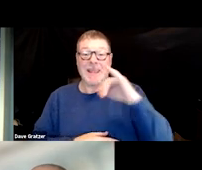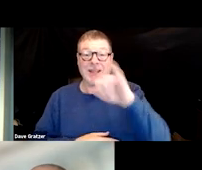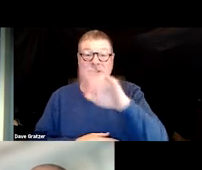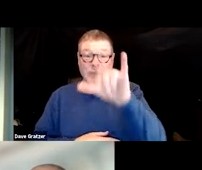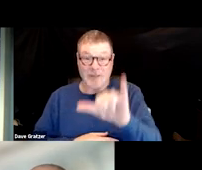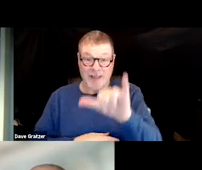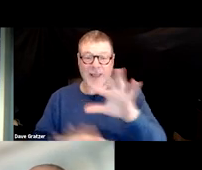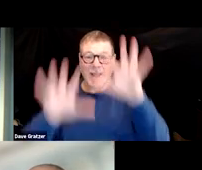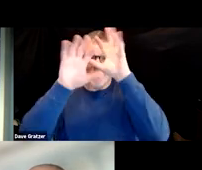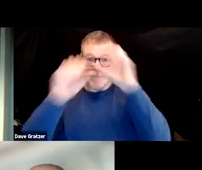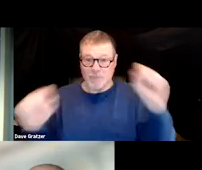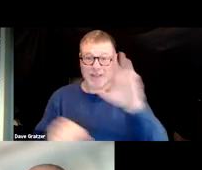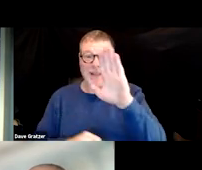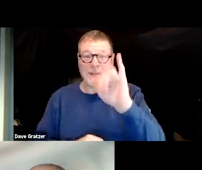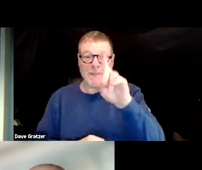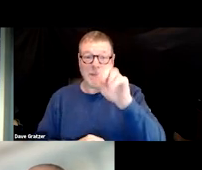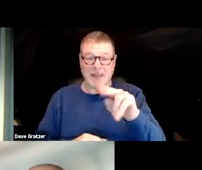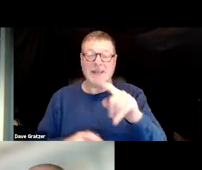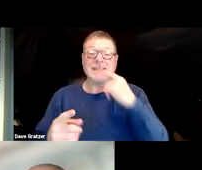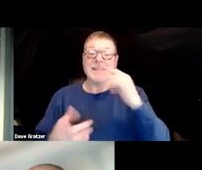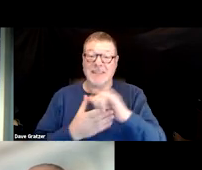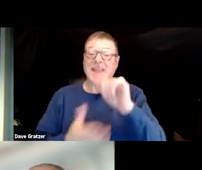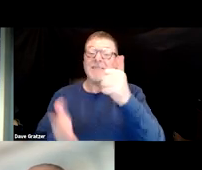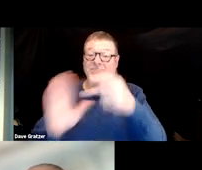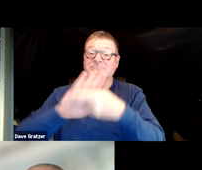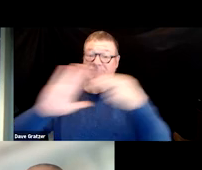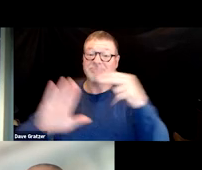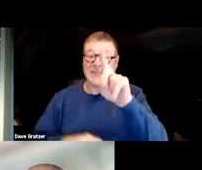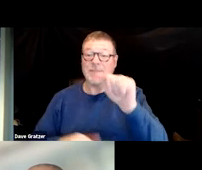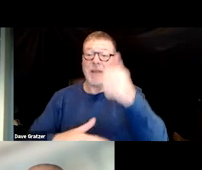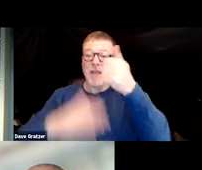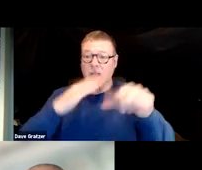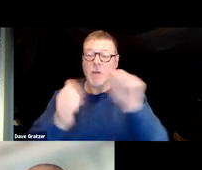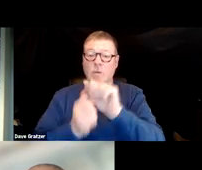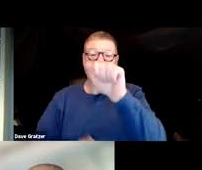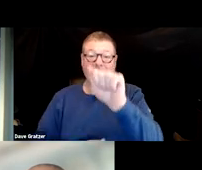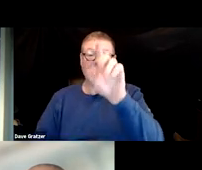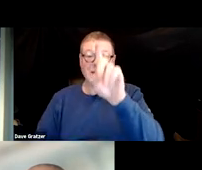President Biden declared long COVID a disability under the Americans with Disabilities Act,